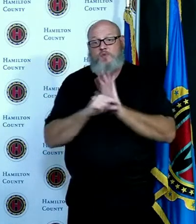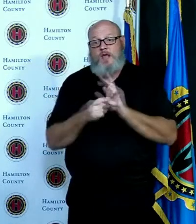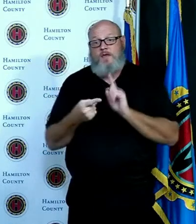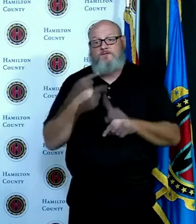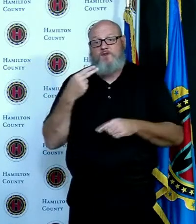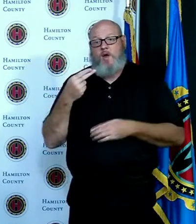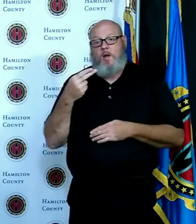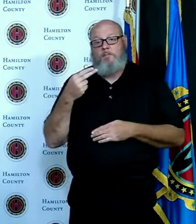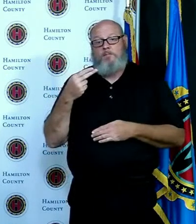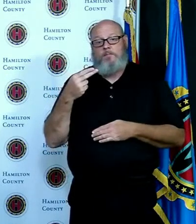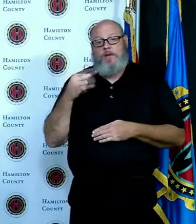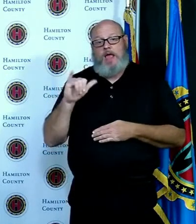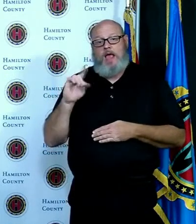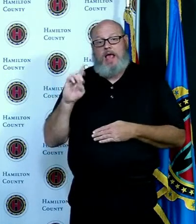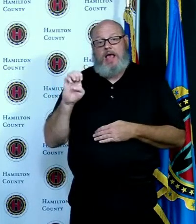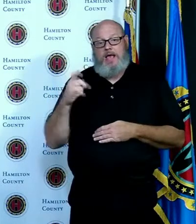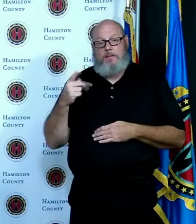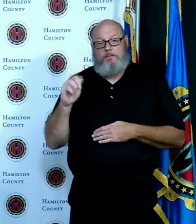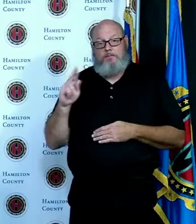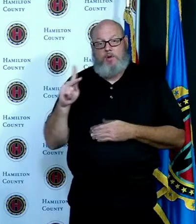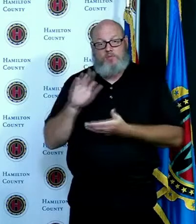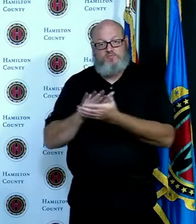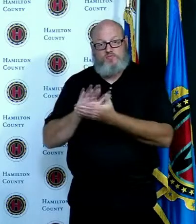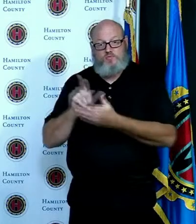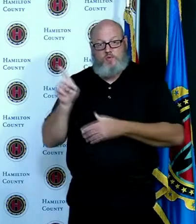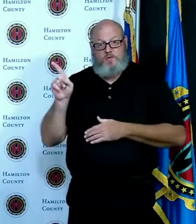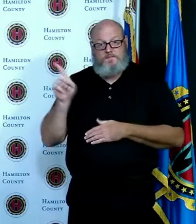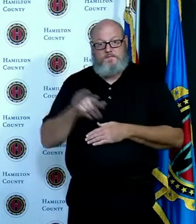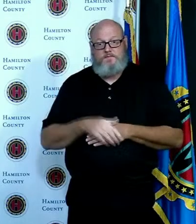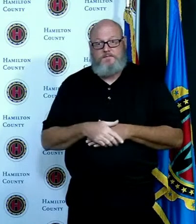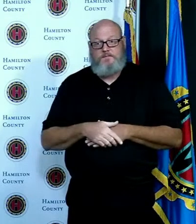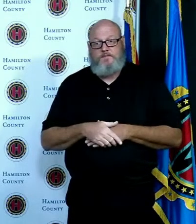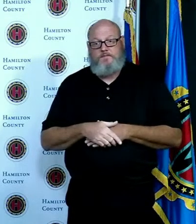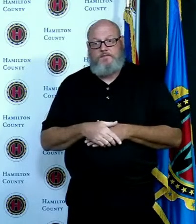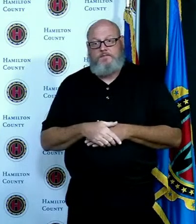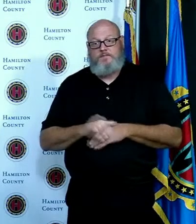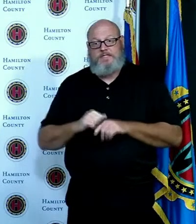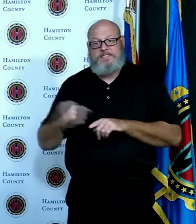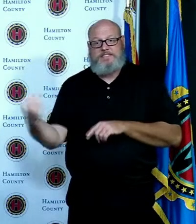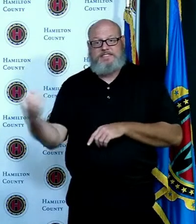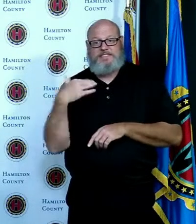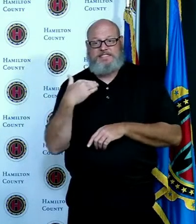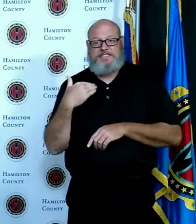the briefings and she sent these earrings last week thank you Fiona I will wear them with pride